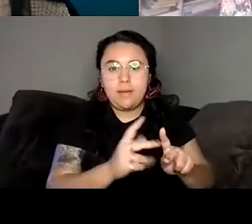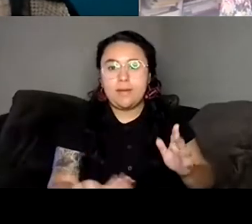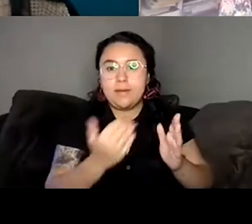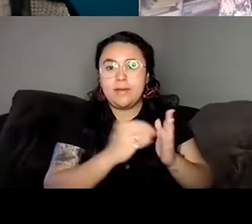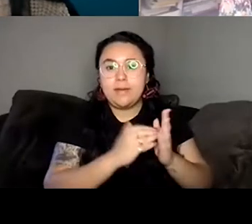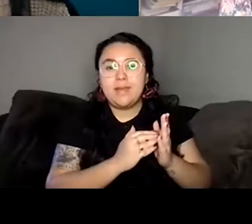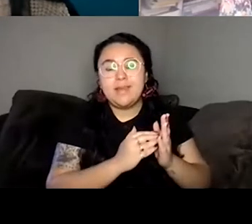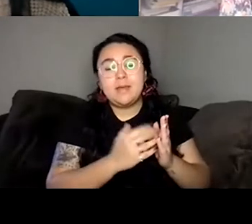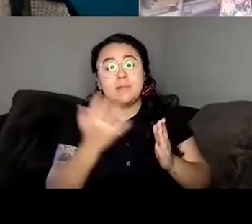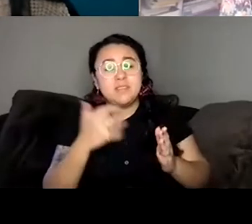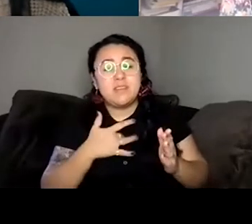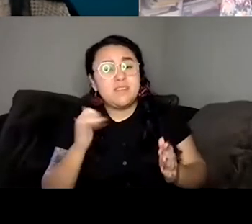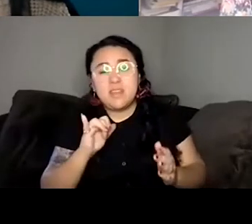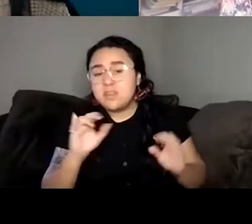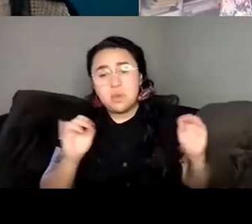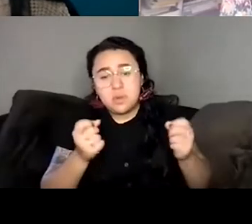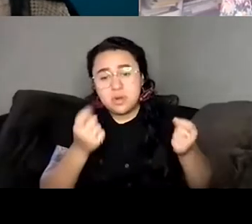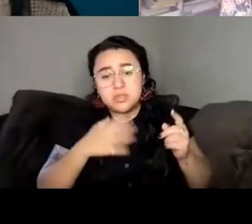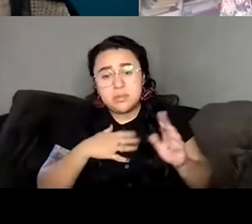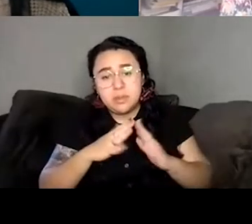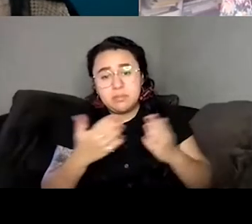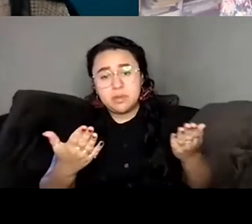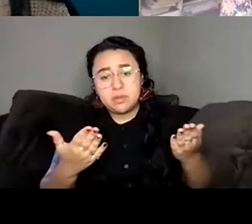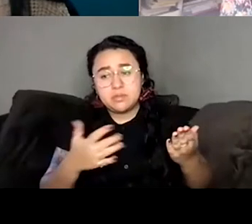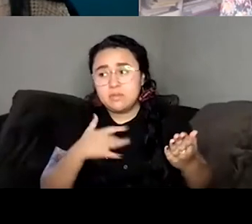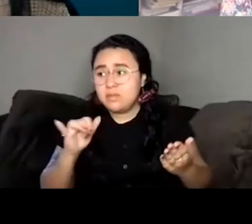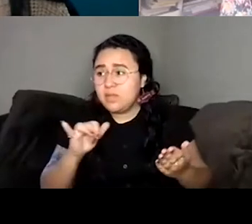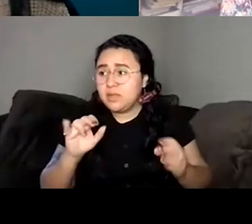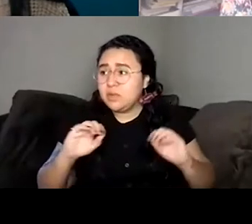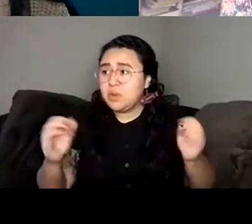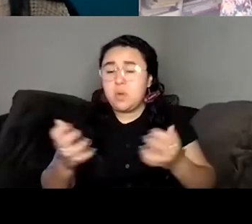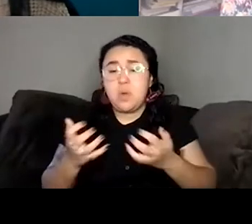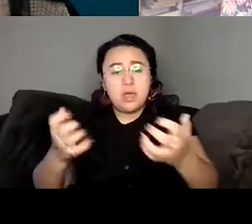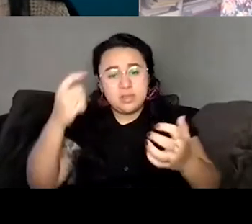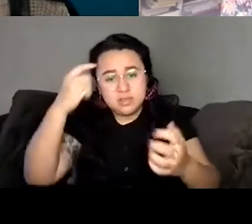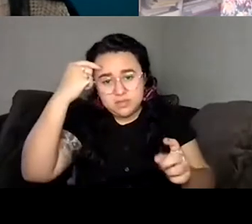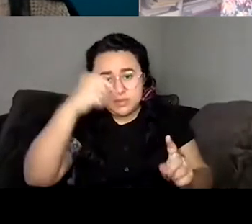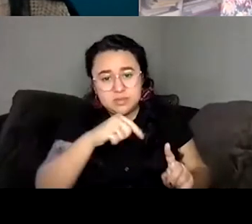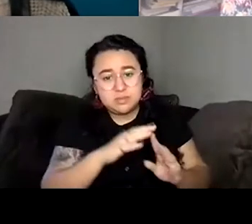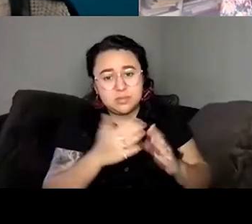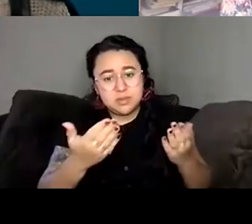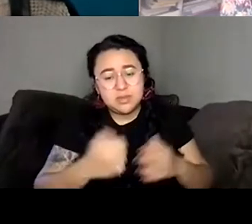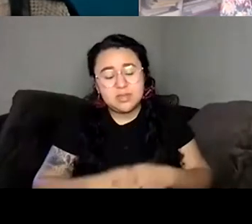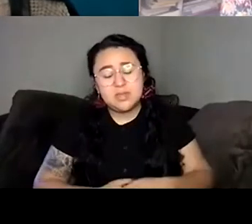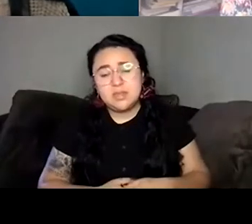ever understand the book. You know, I didn't feel like there was an audience and, um, I